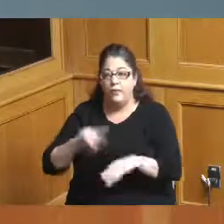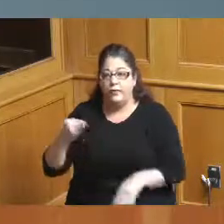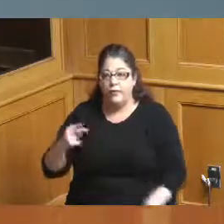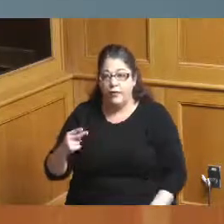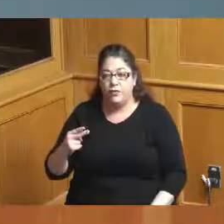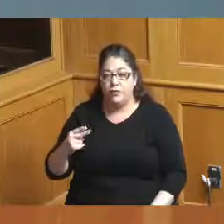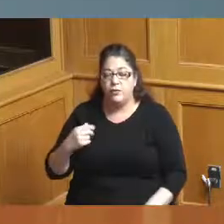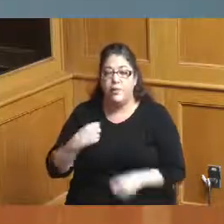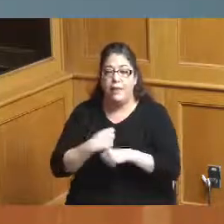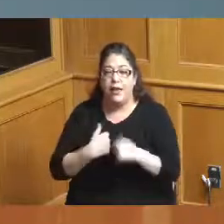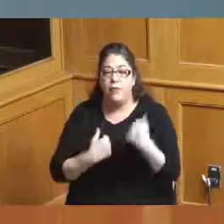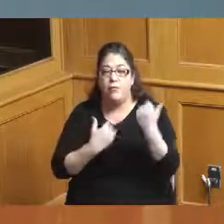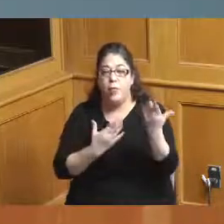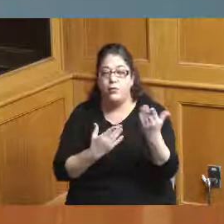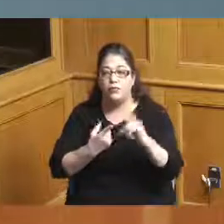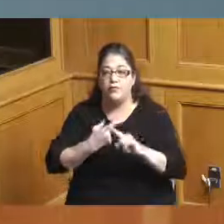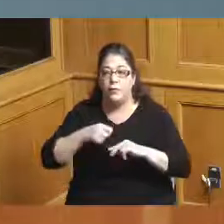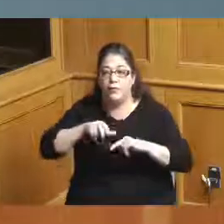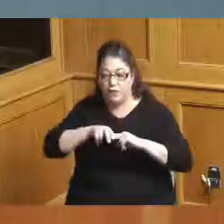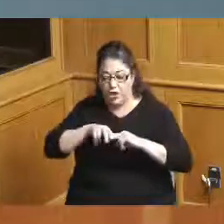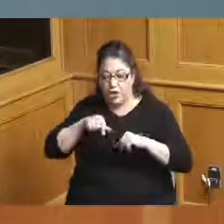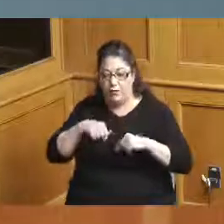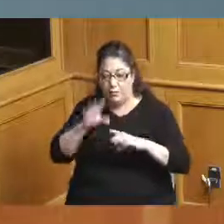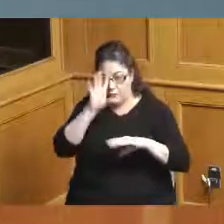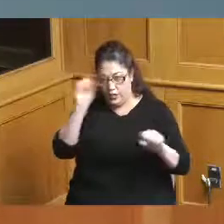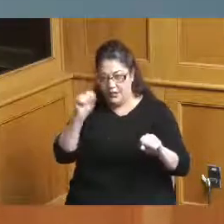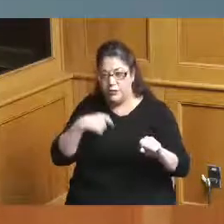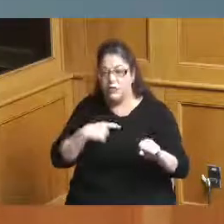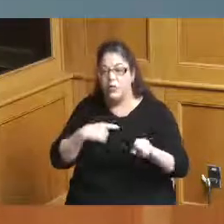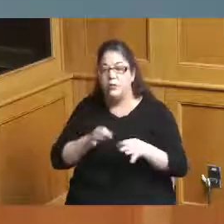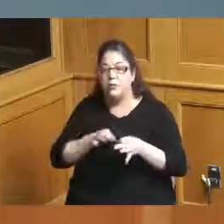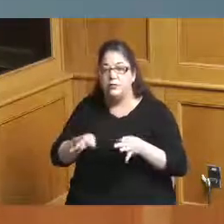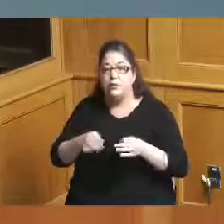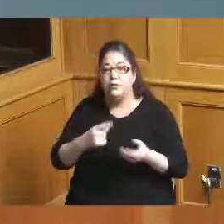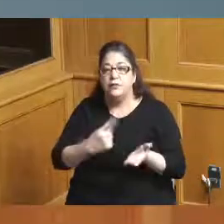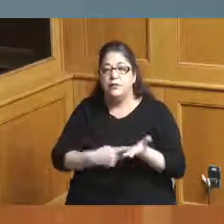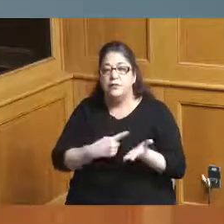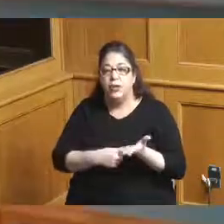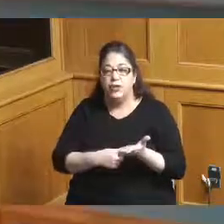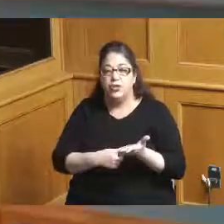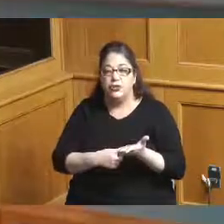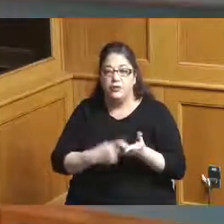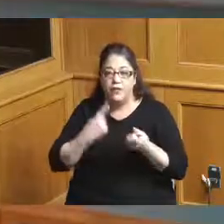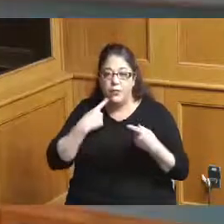to make a motion from the Chair to delay the discussion of the resolution is there a second